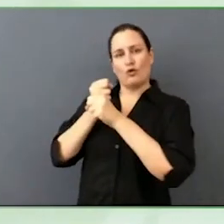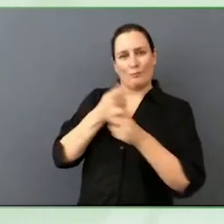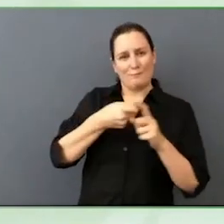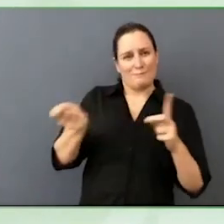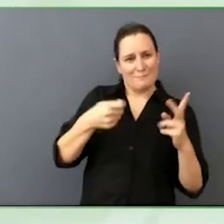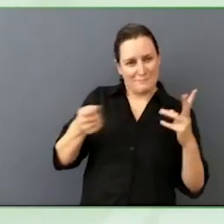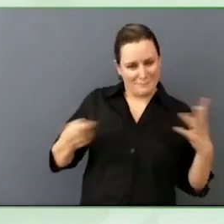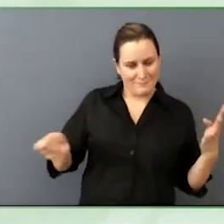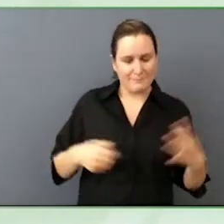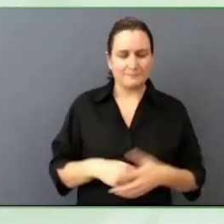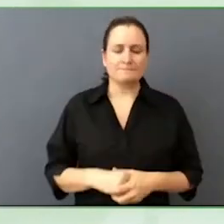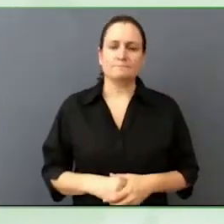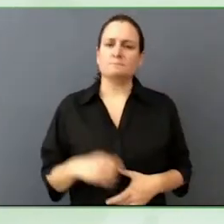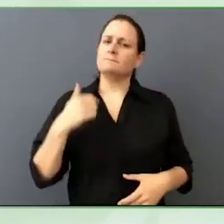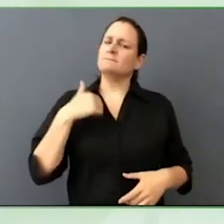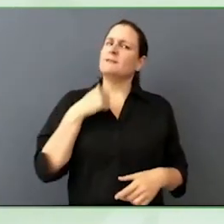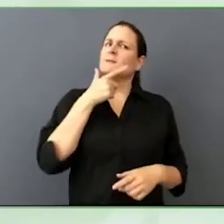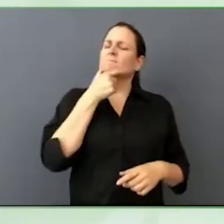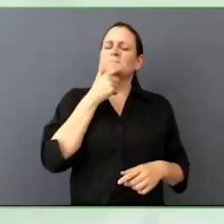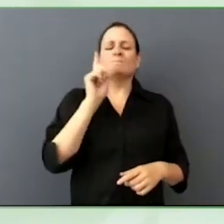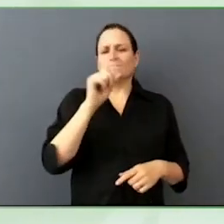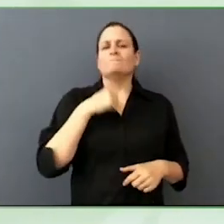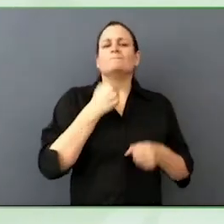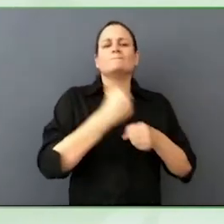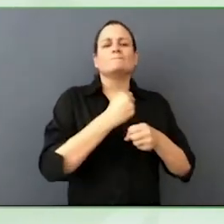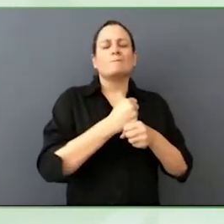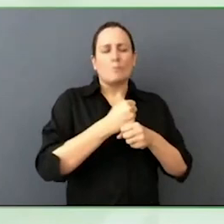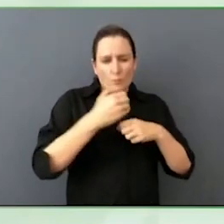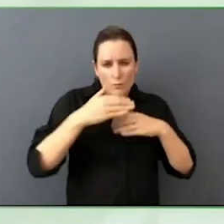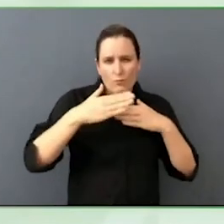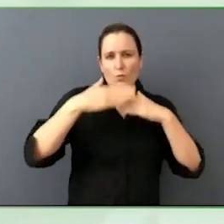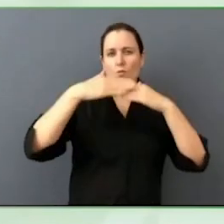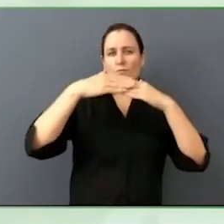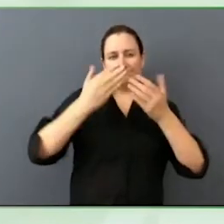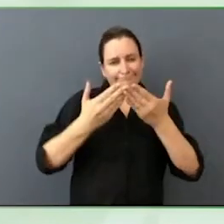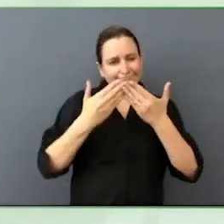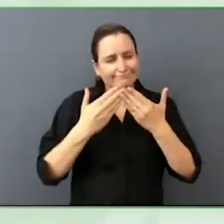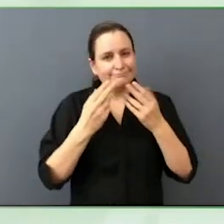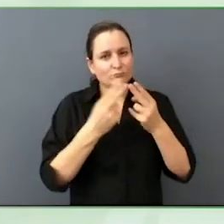I decided to go get my masters in business administration from Duke University.